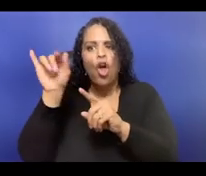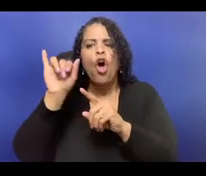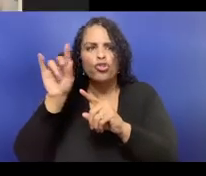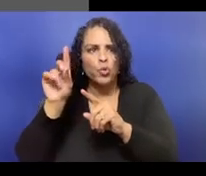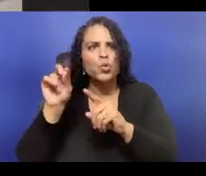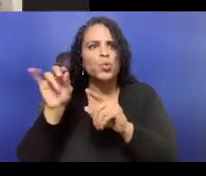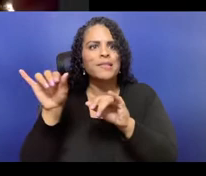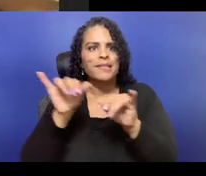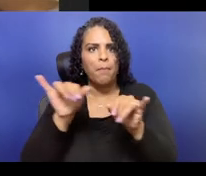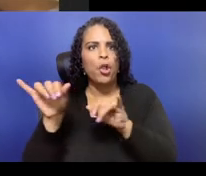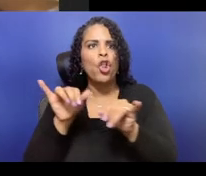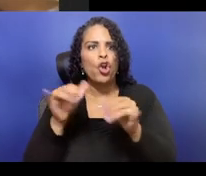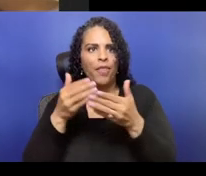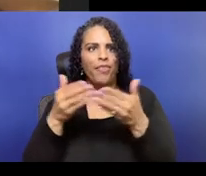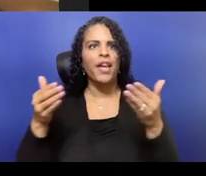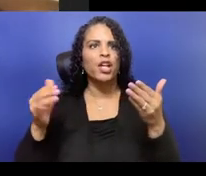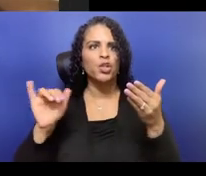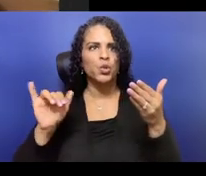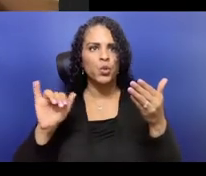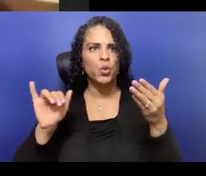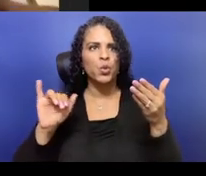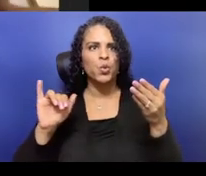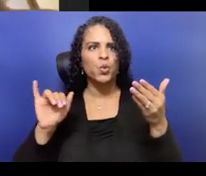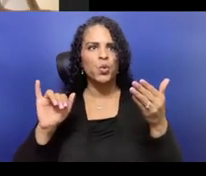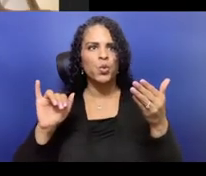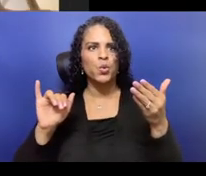Like, these budgets, these numbers are not impossible.